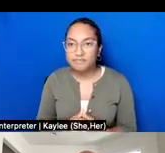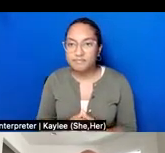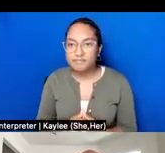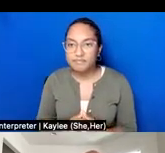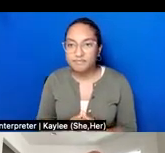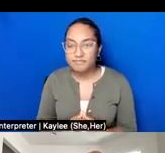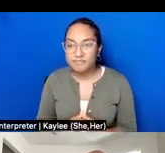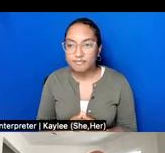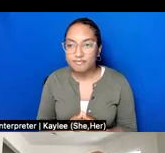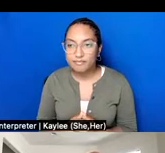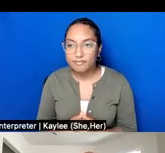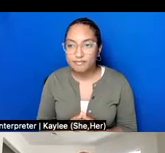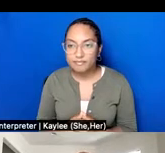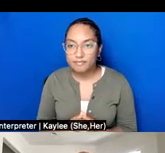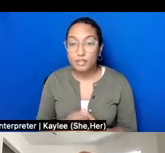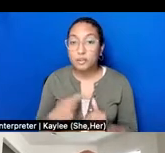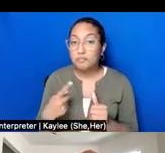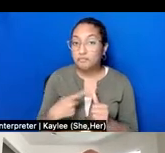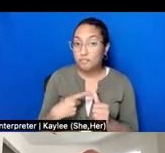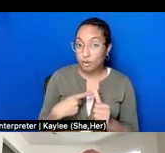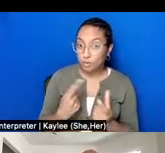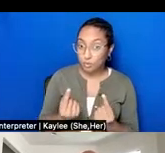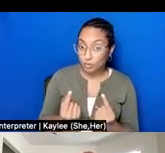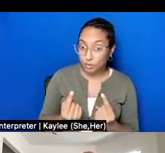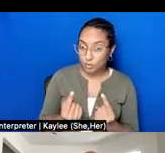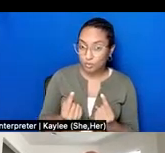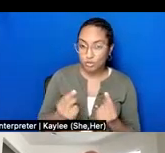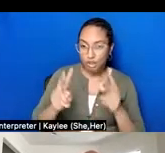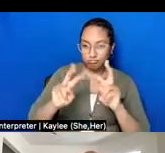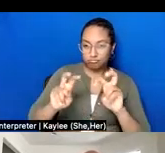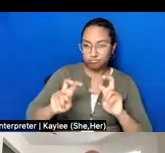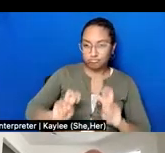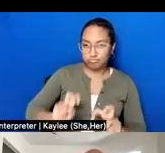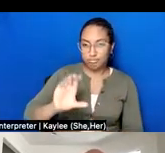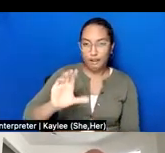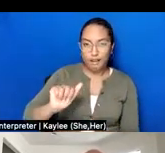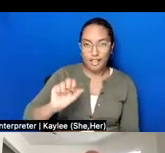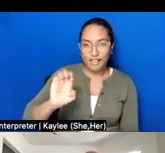look at this through the lens of a case study to help illustrate these points,